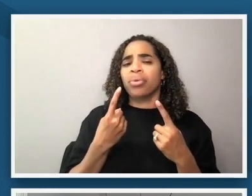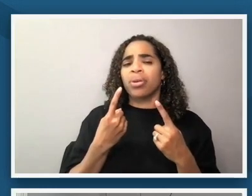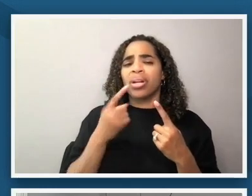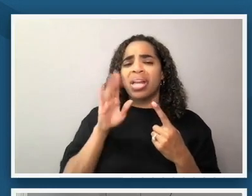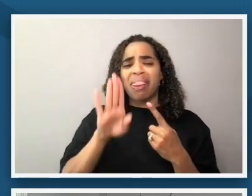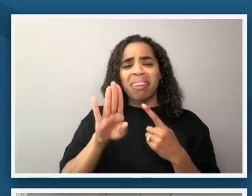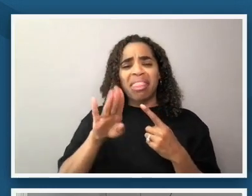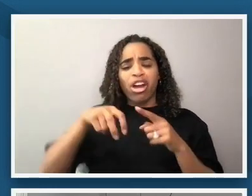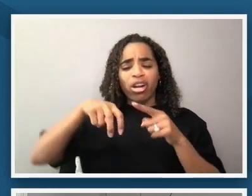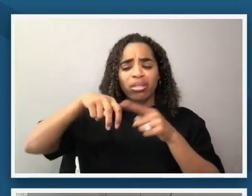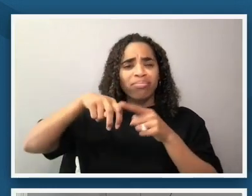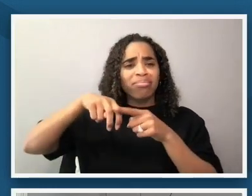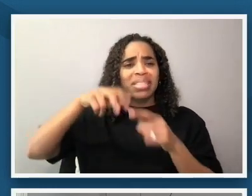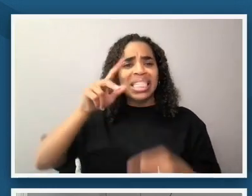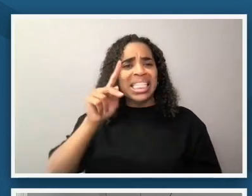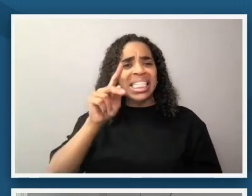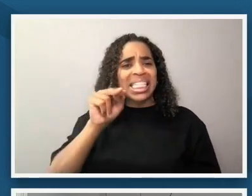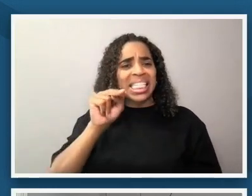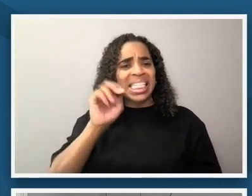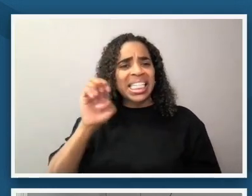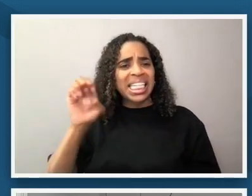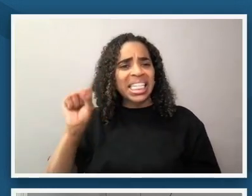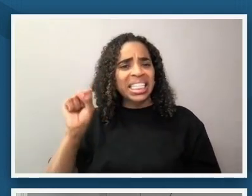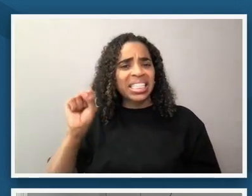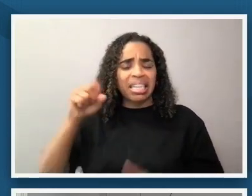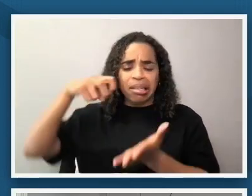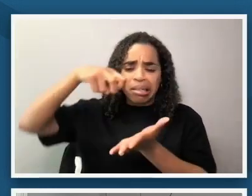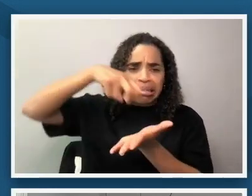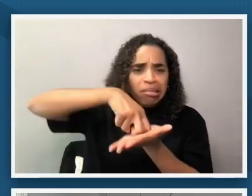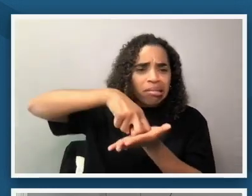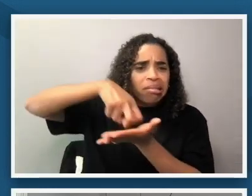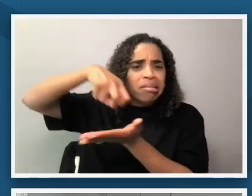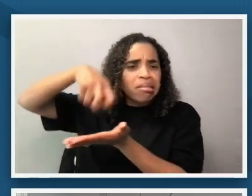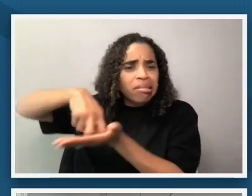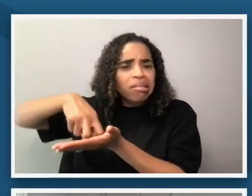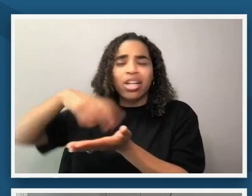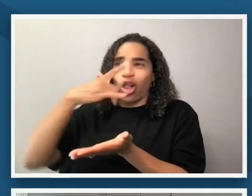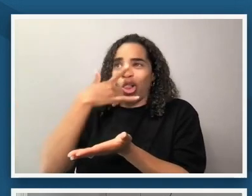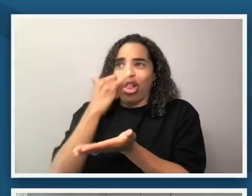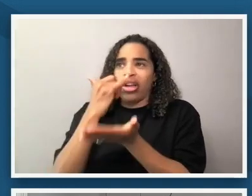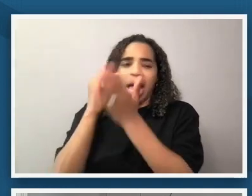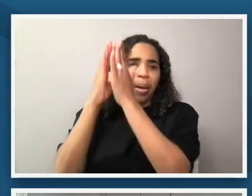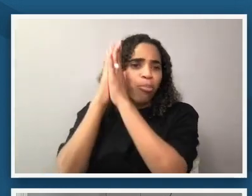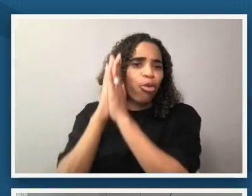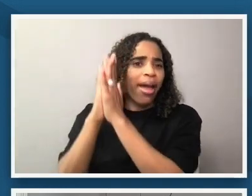this kind of prayerful pose that's the connection that i make